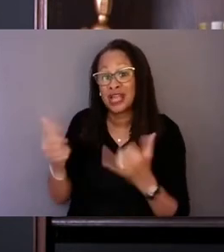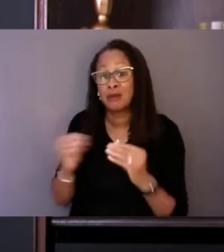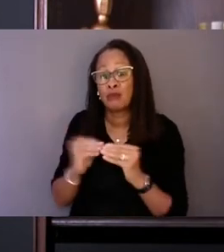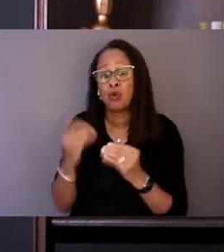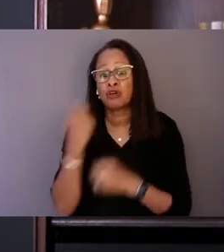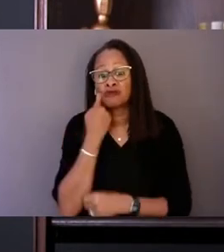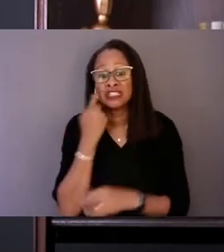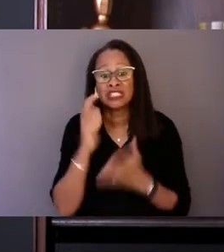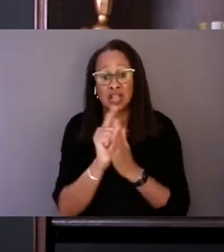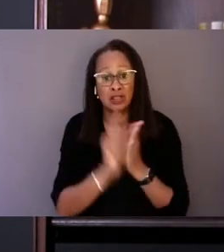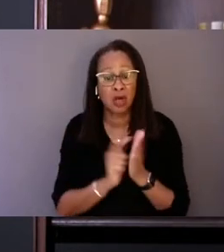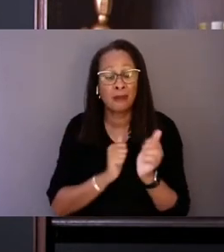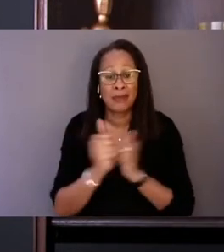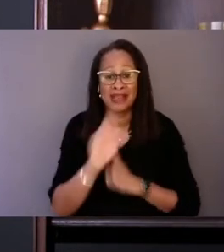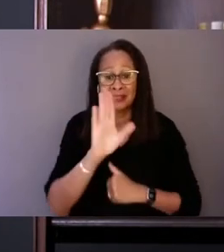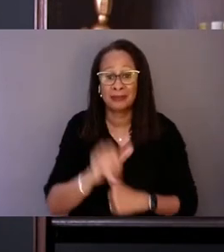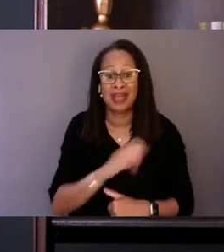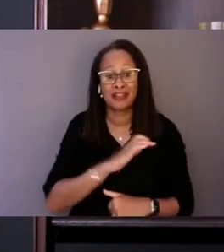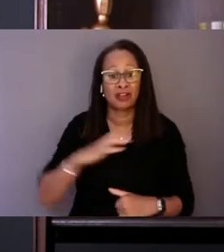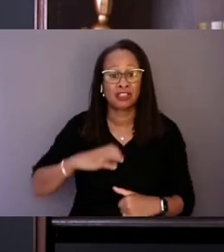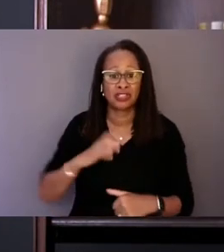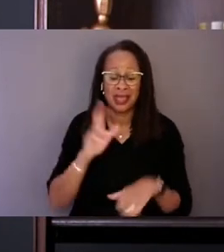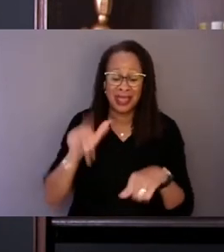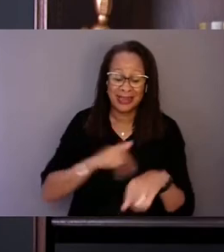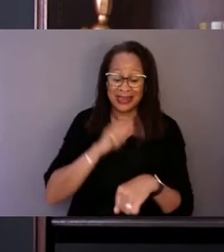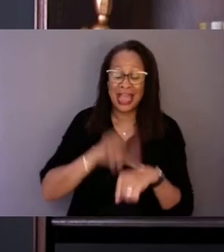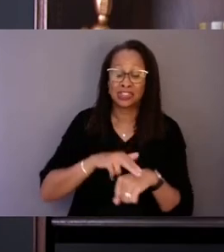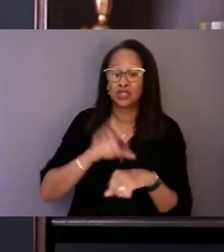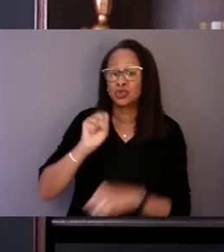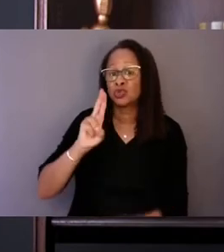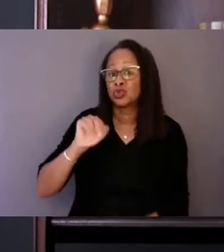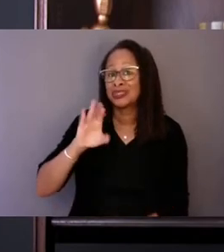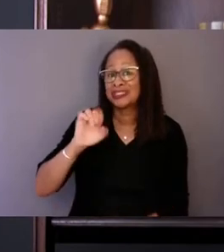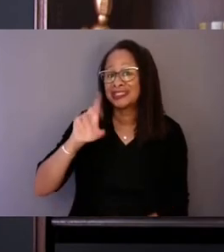the National Suicide Hotline Designation Act of 2020.